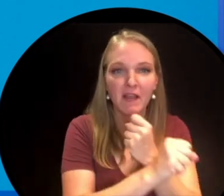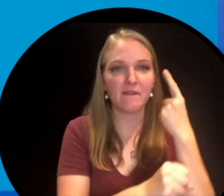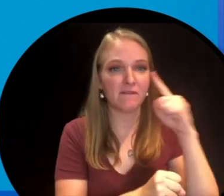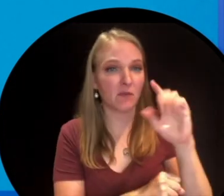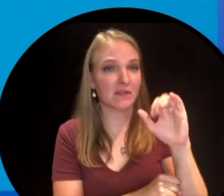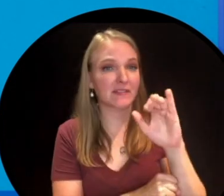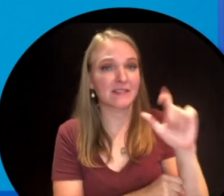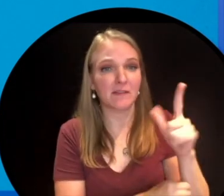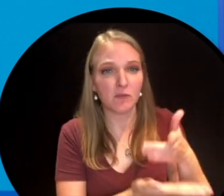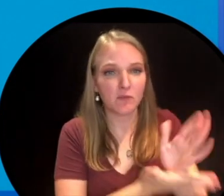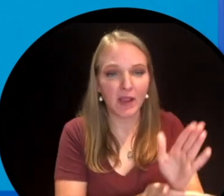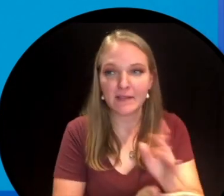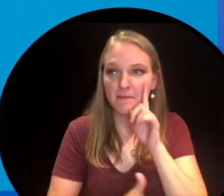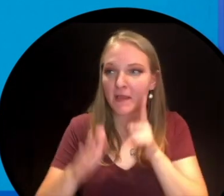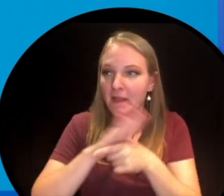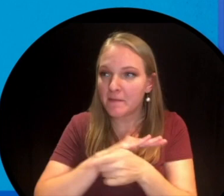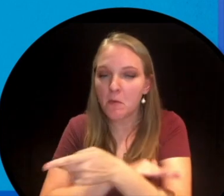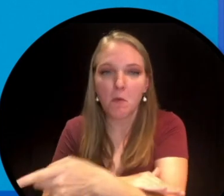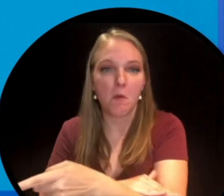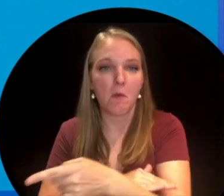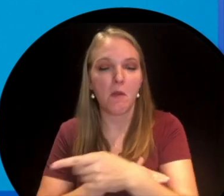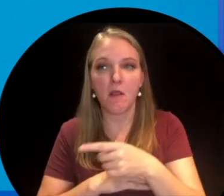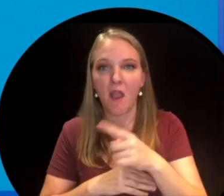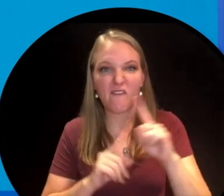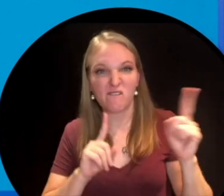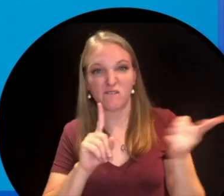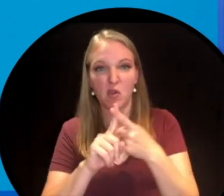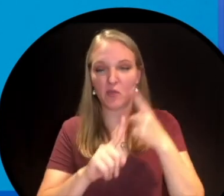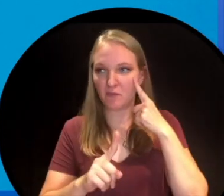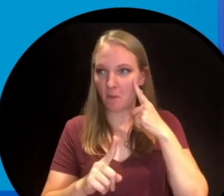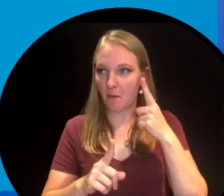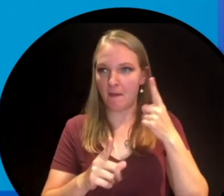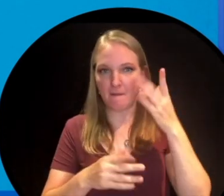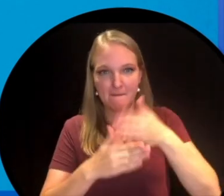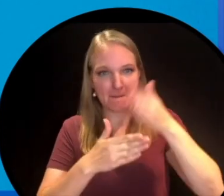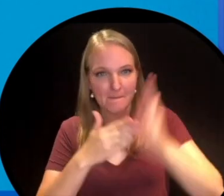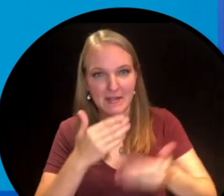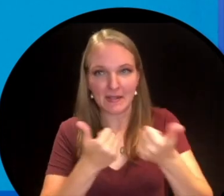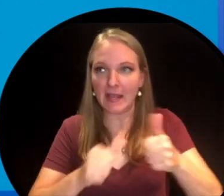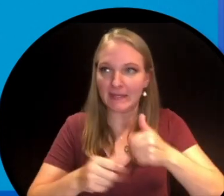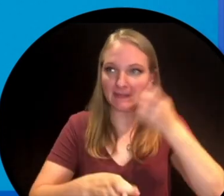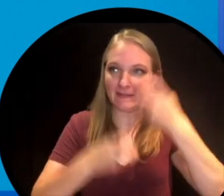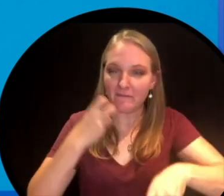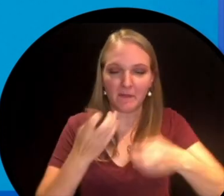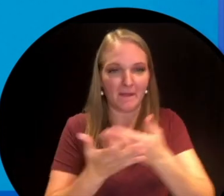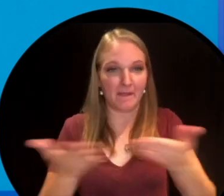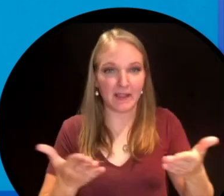explored the unknown and have been the first to do very difficult things. Her latest story